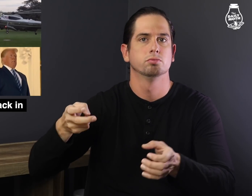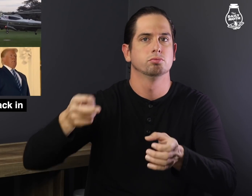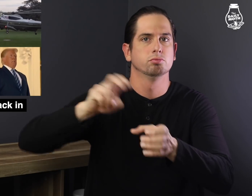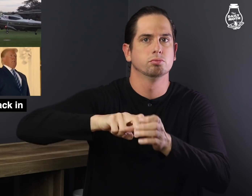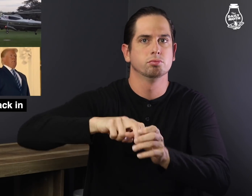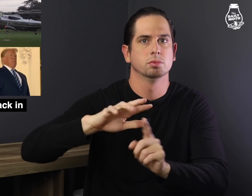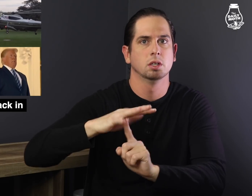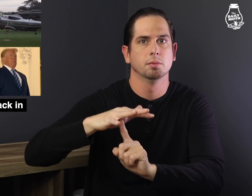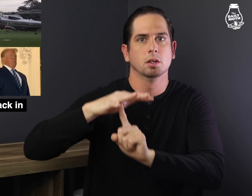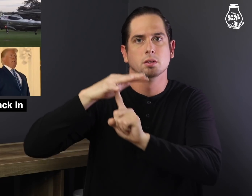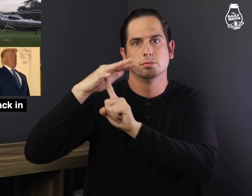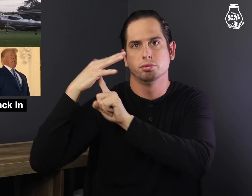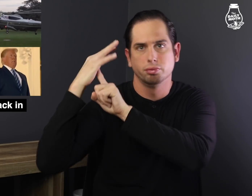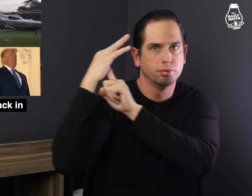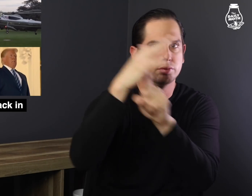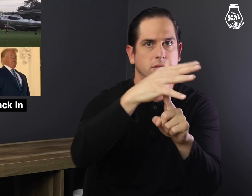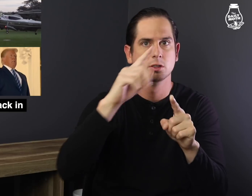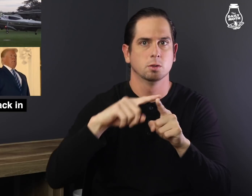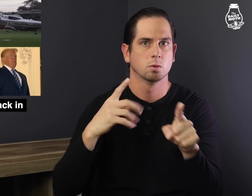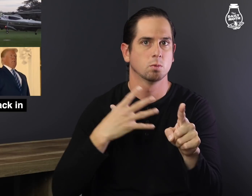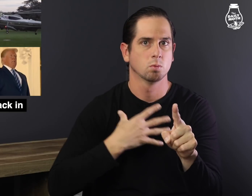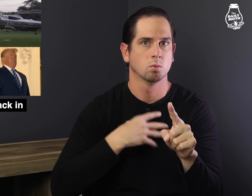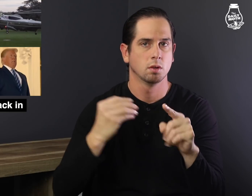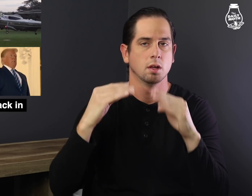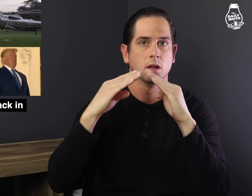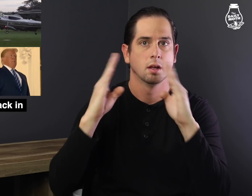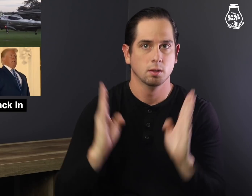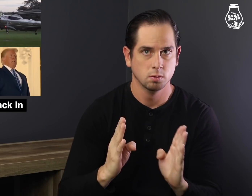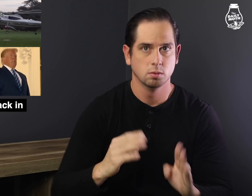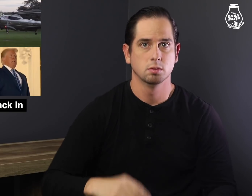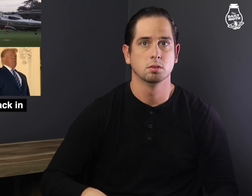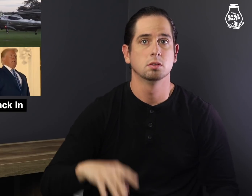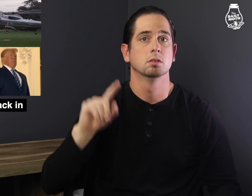and went to the White House via a helicopter.